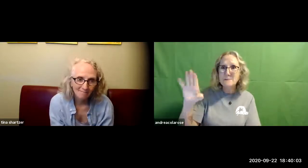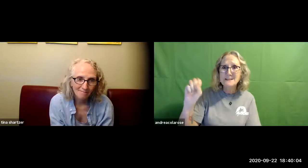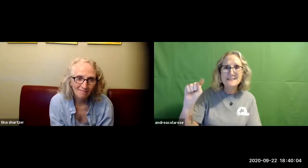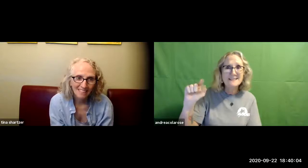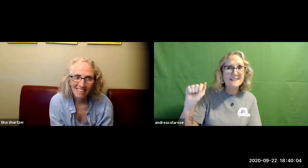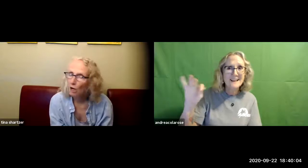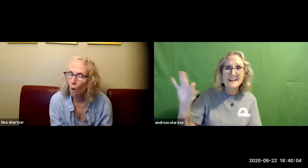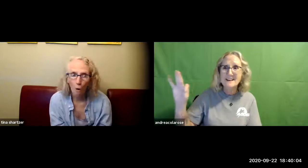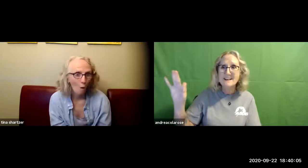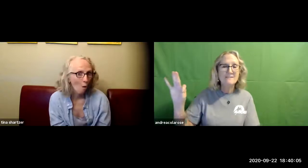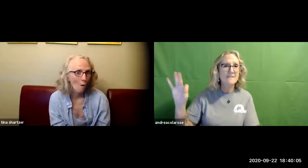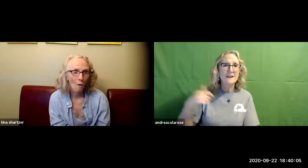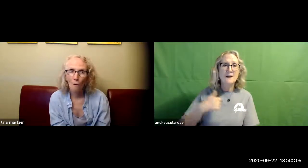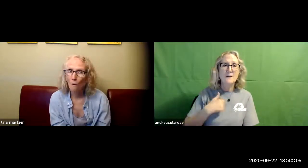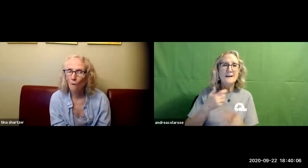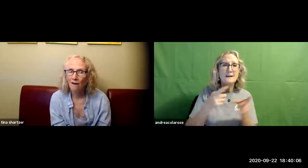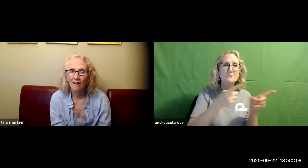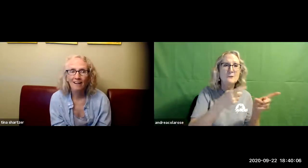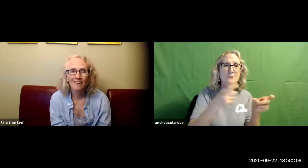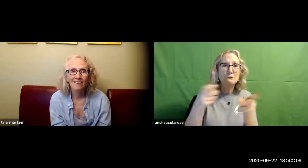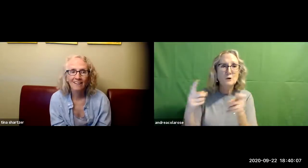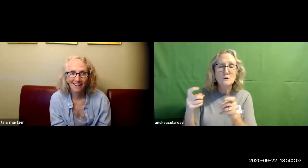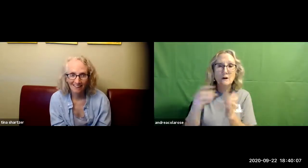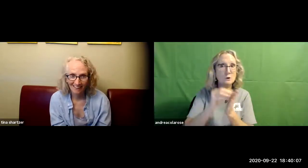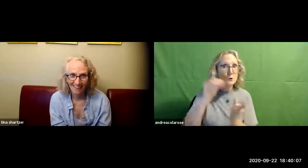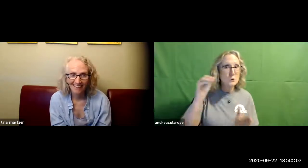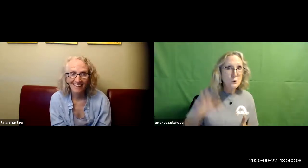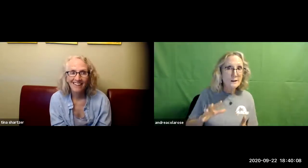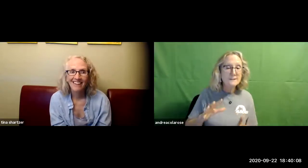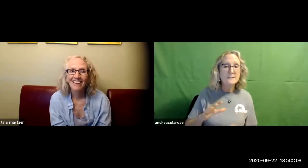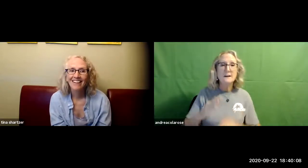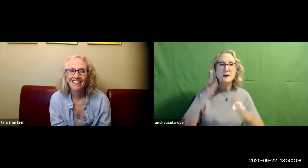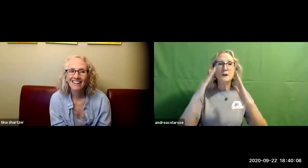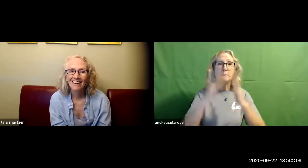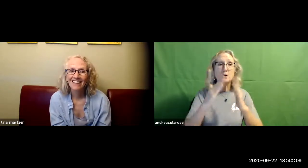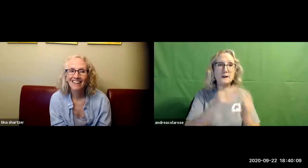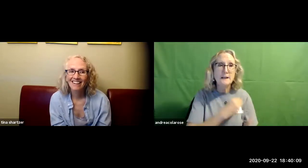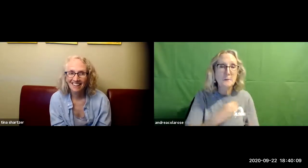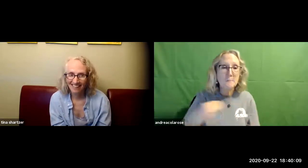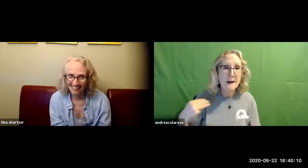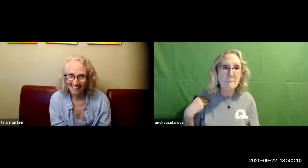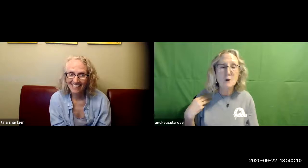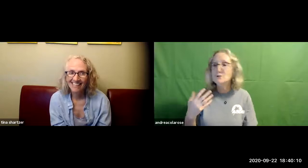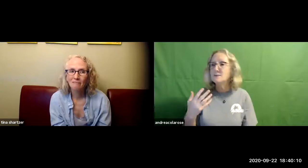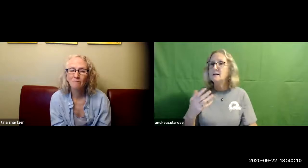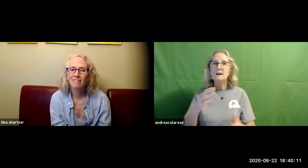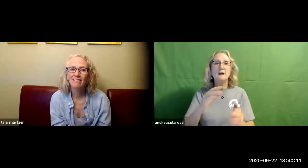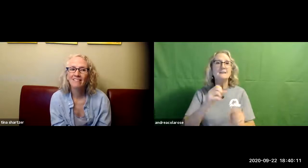that's right and it's not only asdb